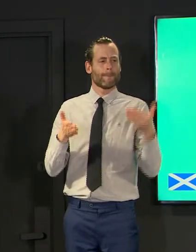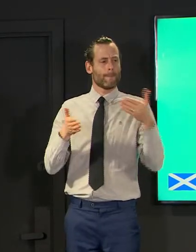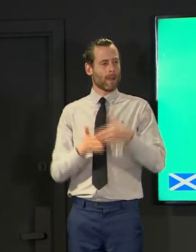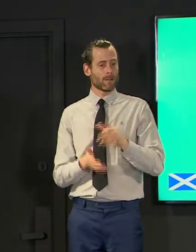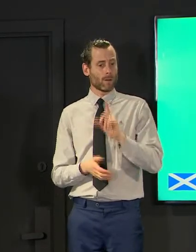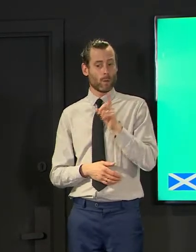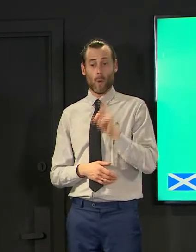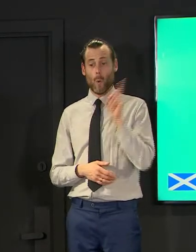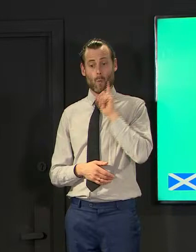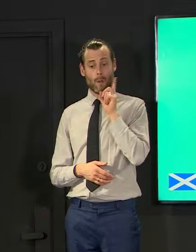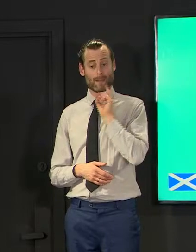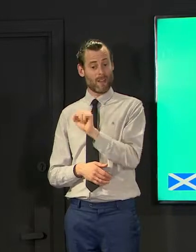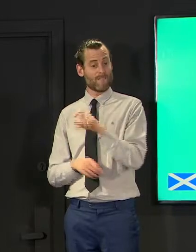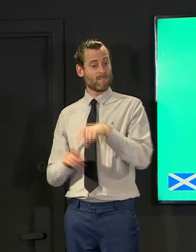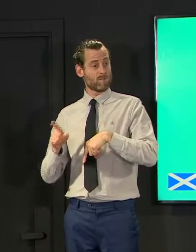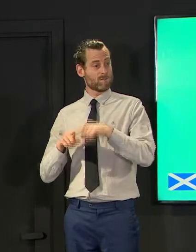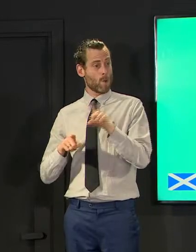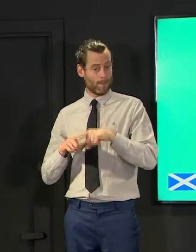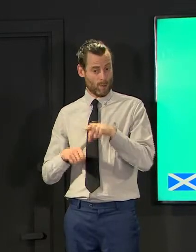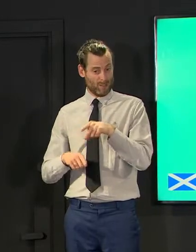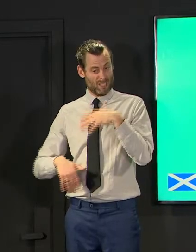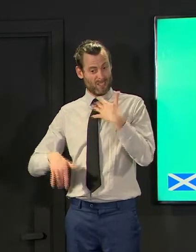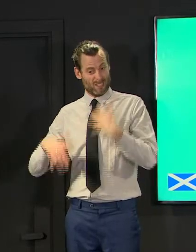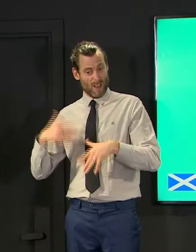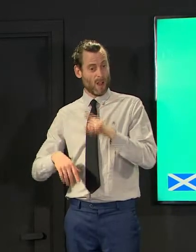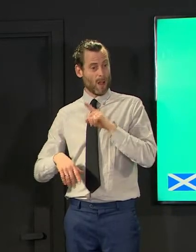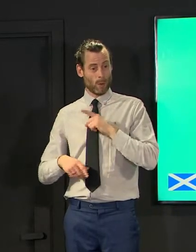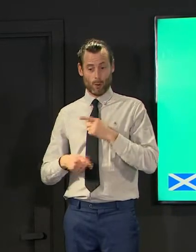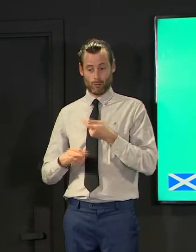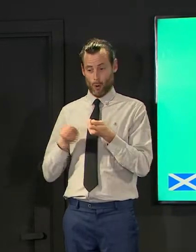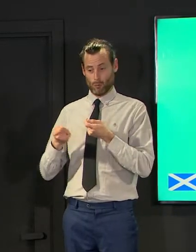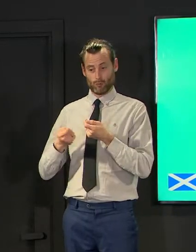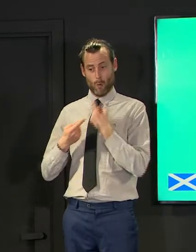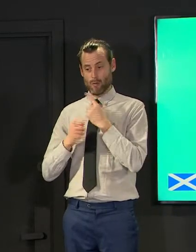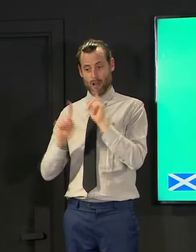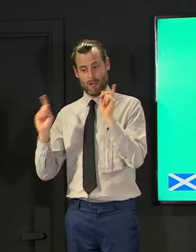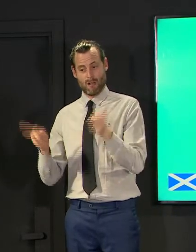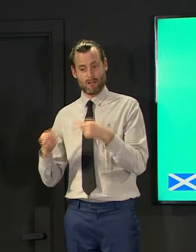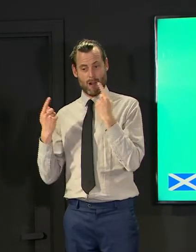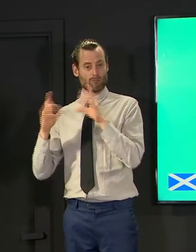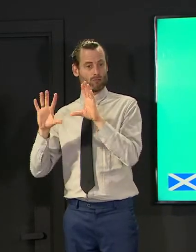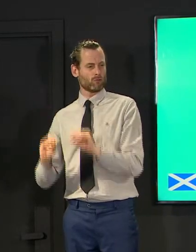these restrictions and we don't want that to be the case so we're very keen to get particularly